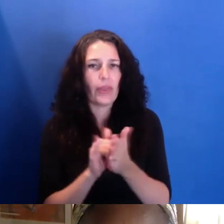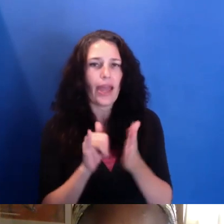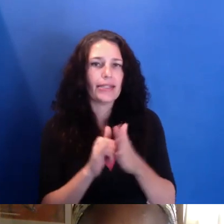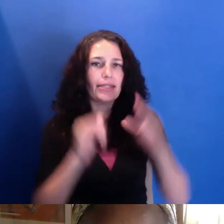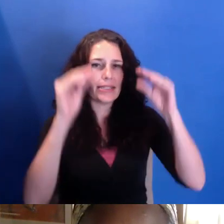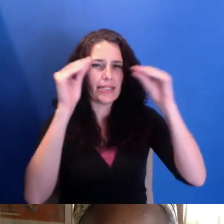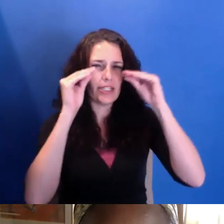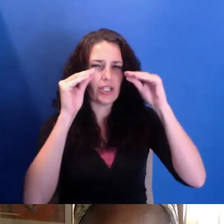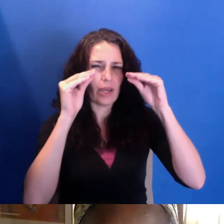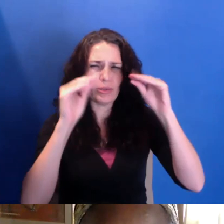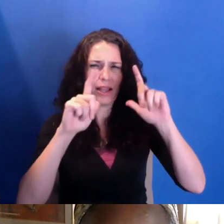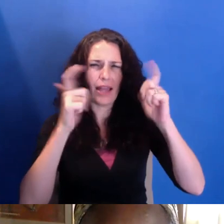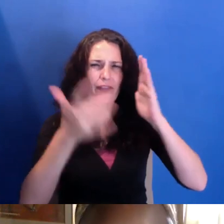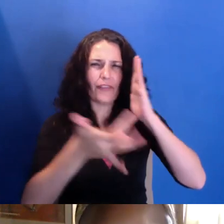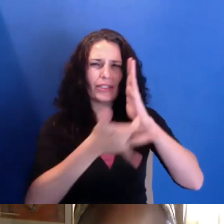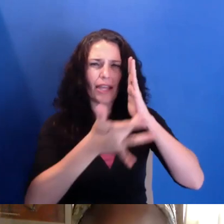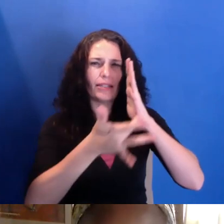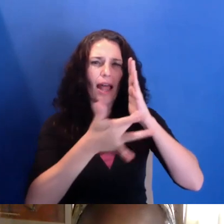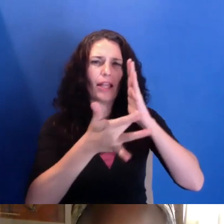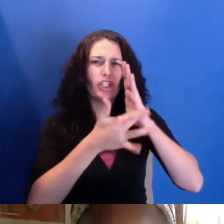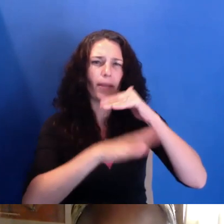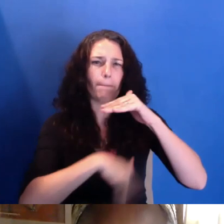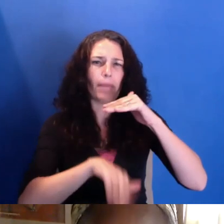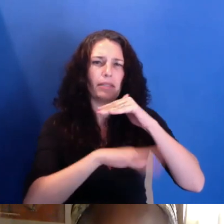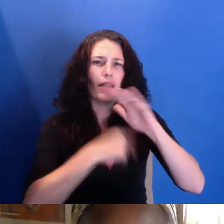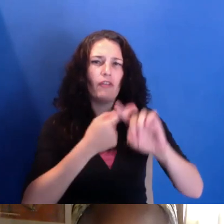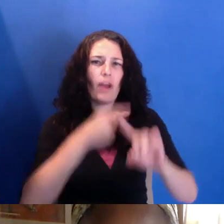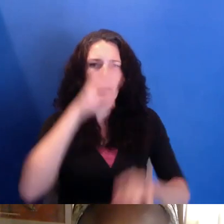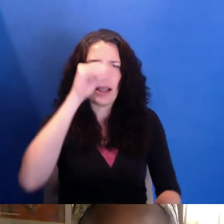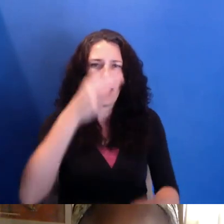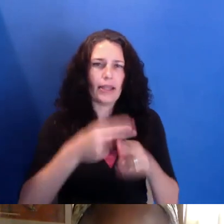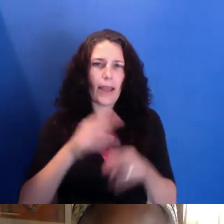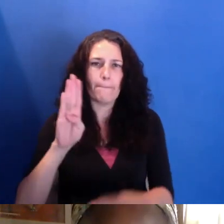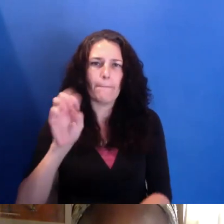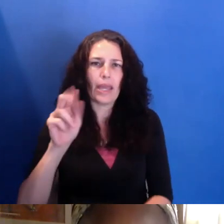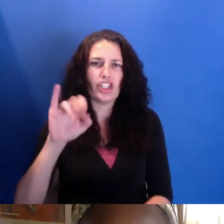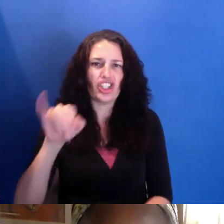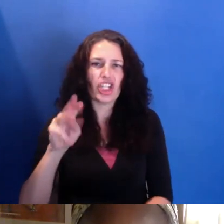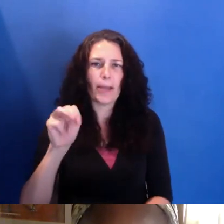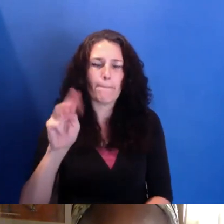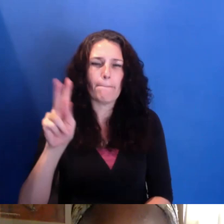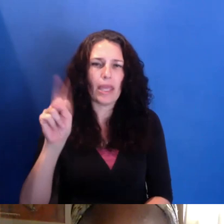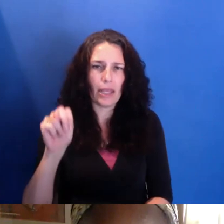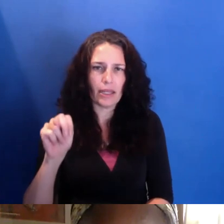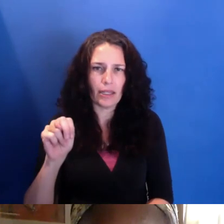from a guy named Benjamin Bergery, who just made me really excited about really